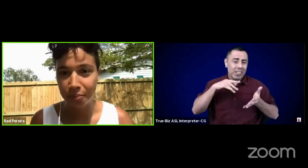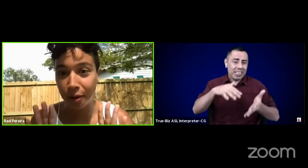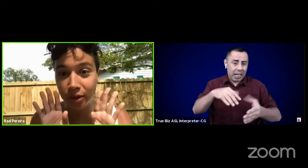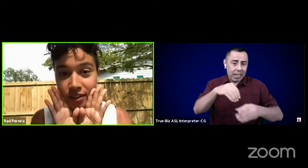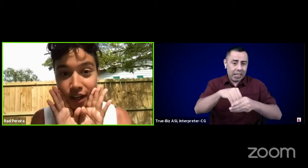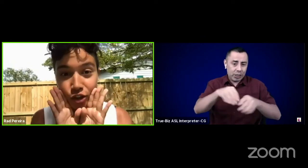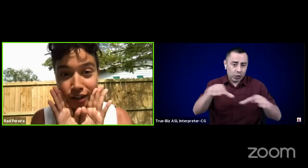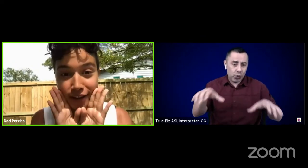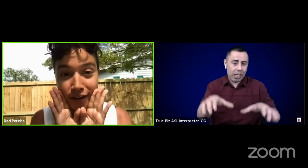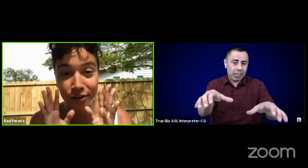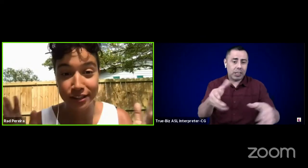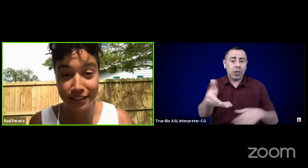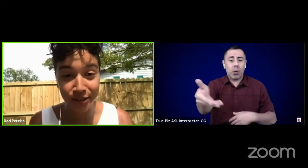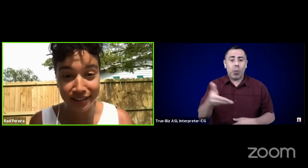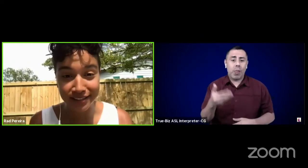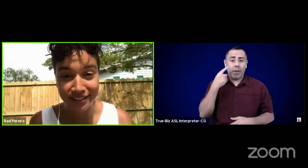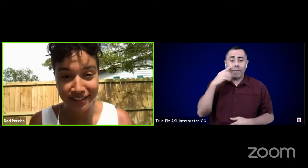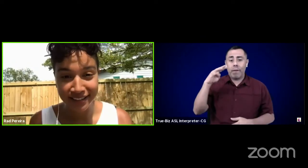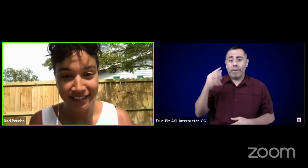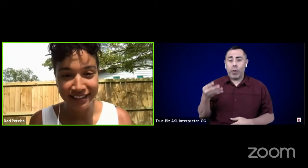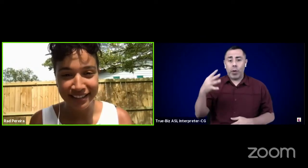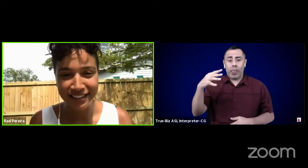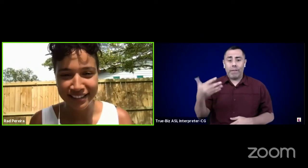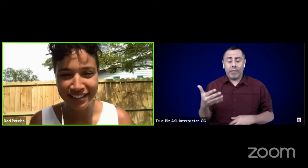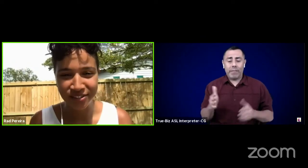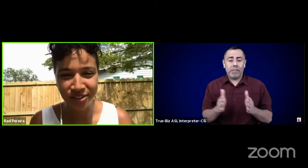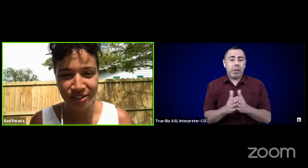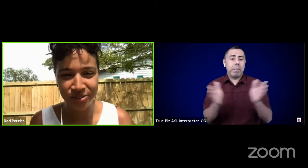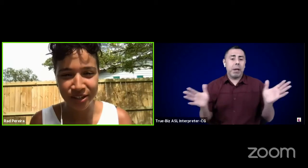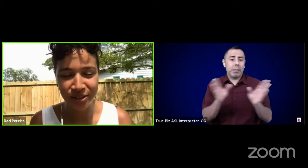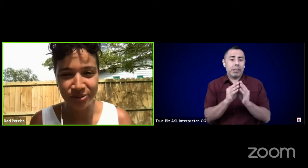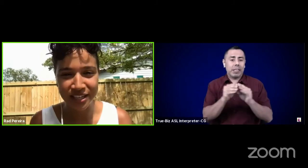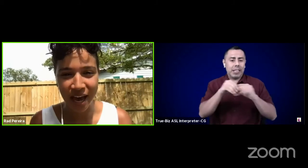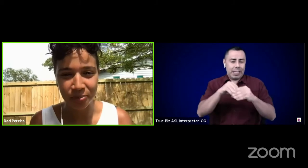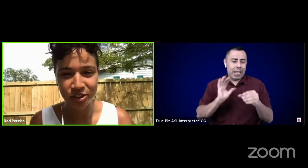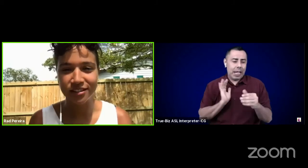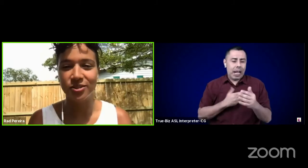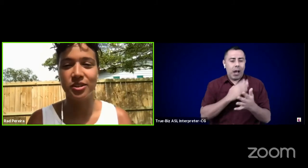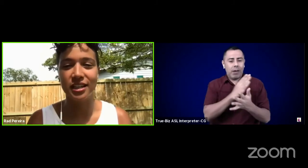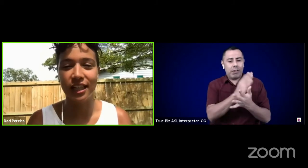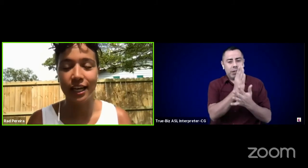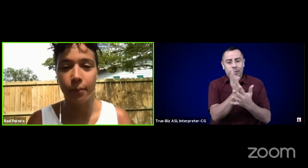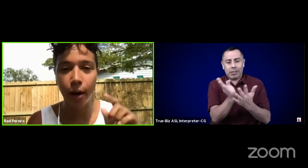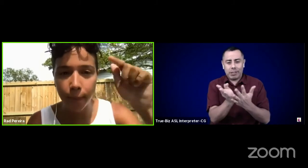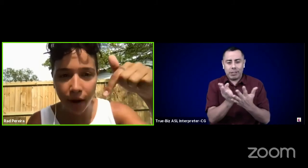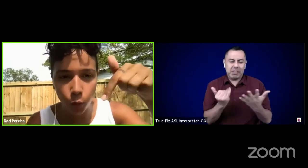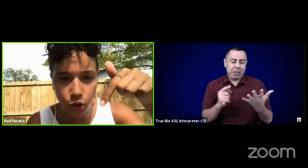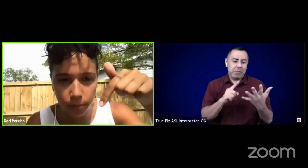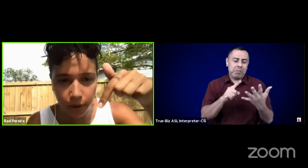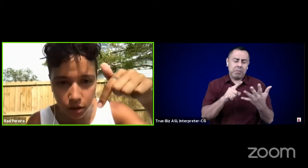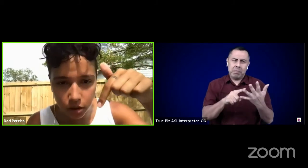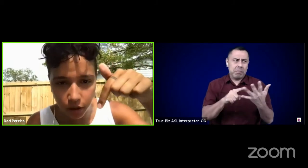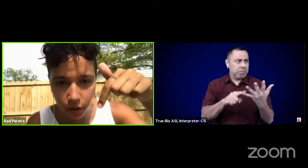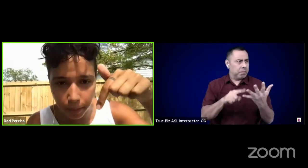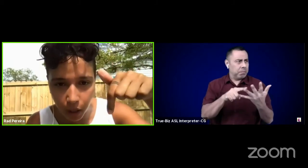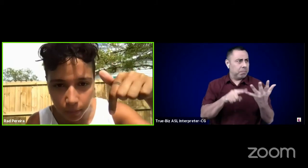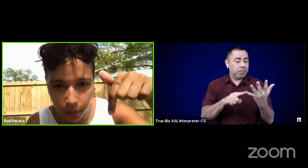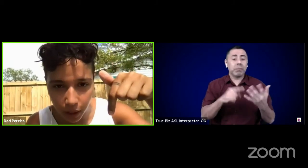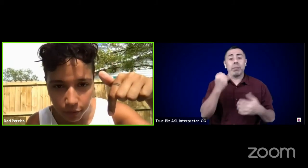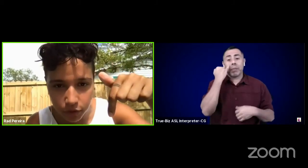public session in our series. If you are using closed captions, you can click the pop out widget button on the bottom left